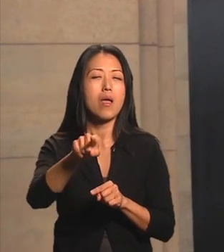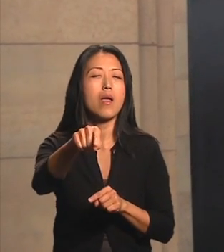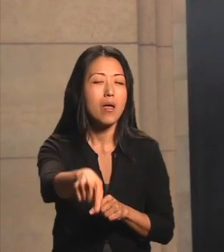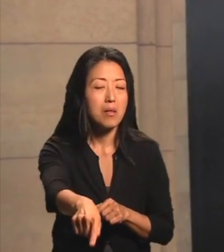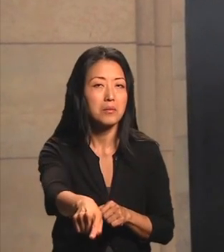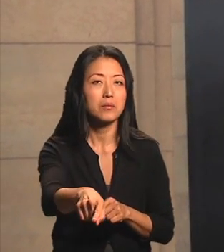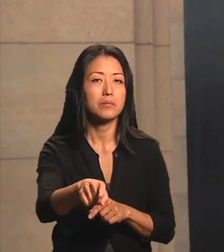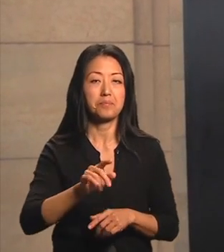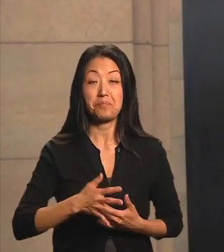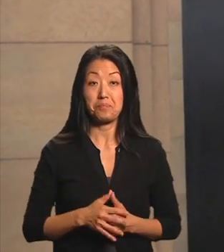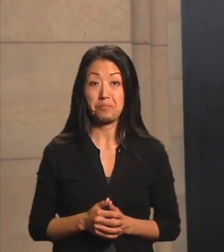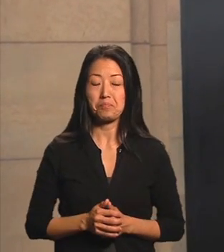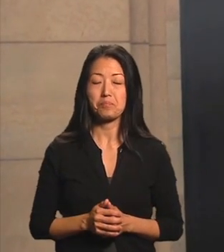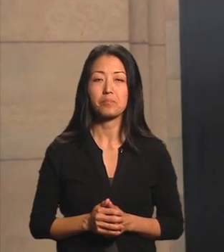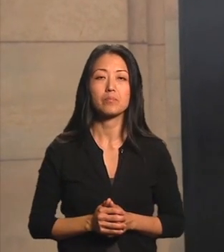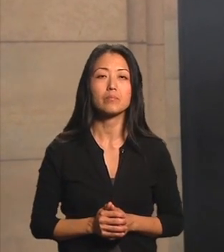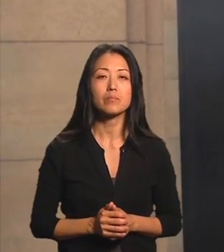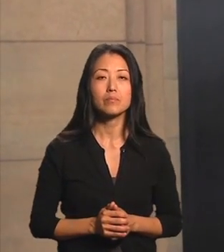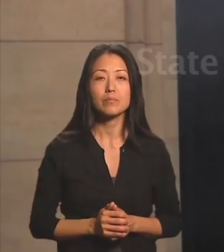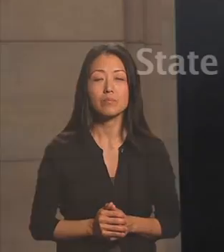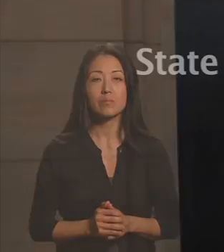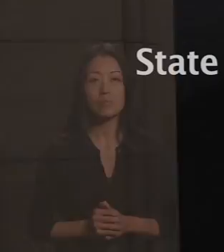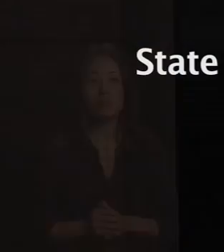and take them to other floors.